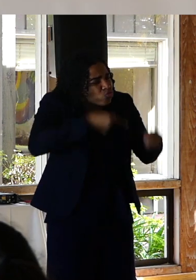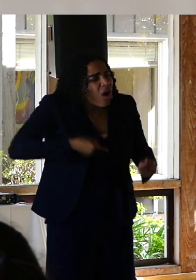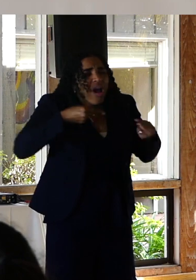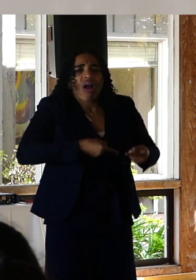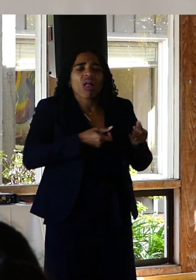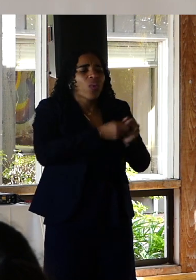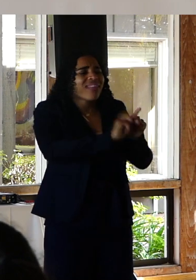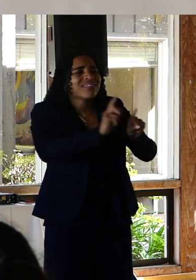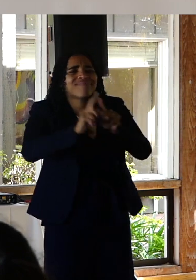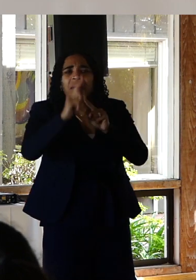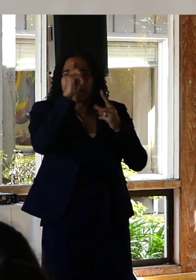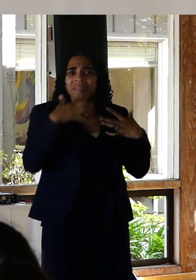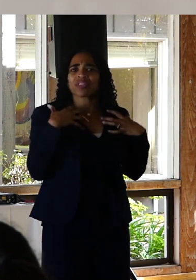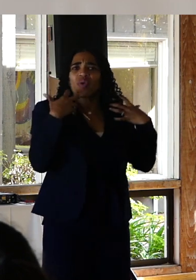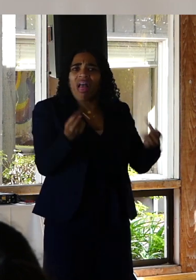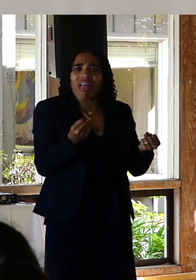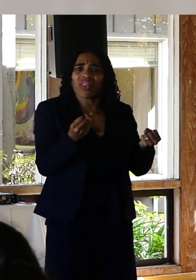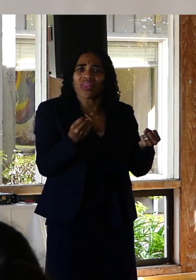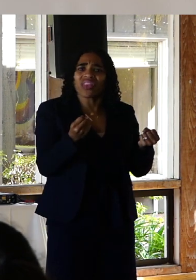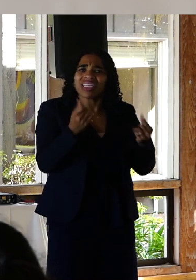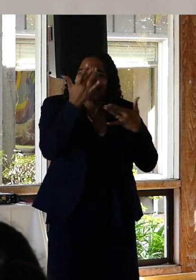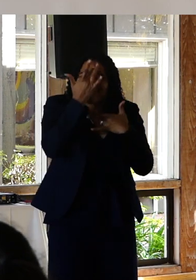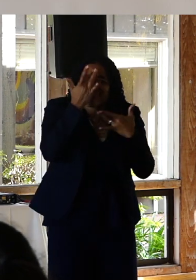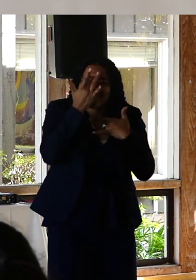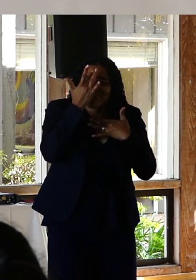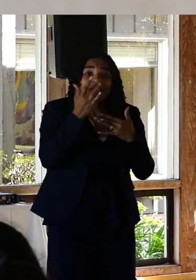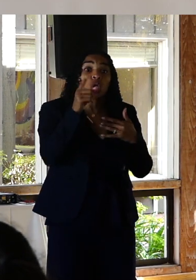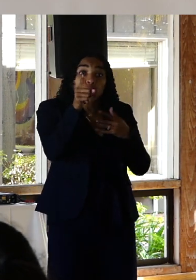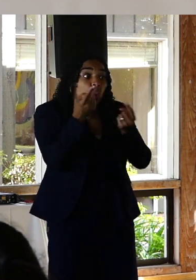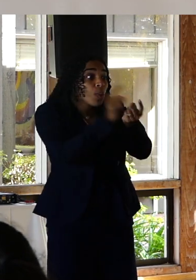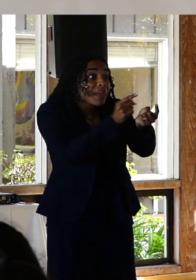mental health conditions, for many of the people you will work with or encounter